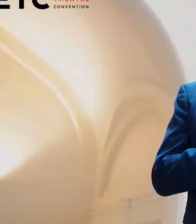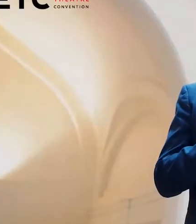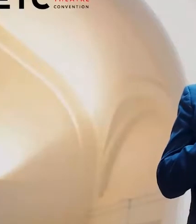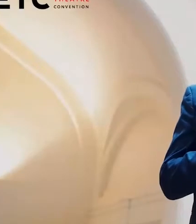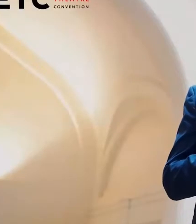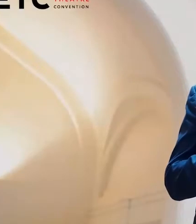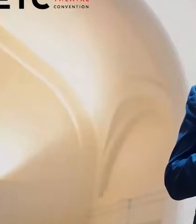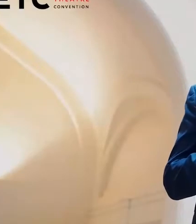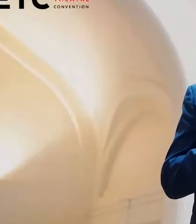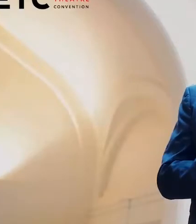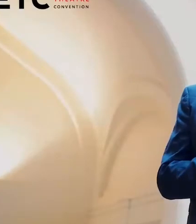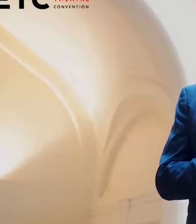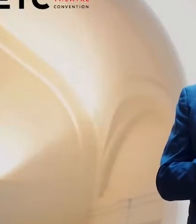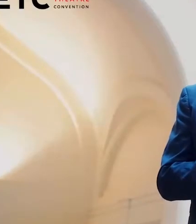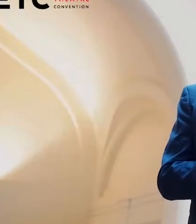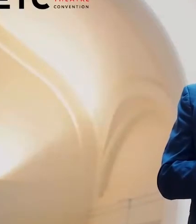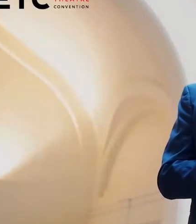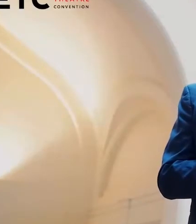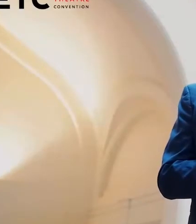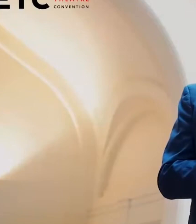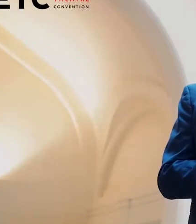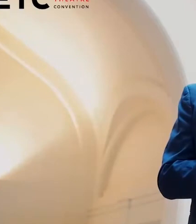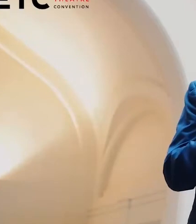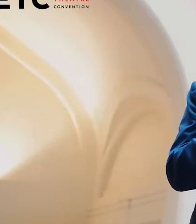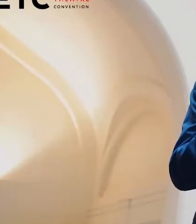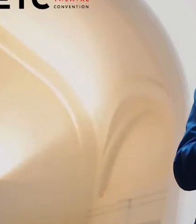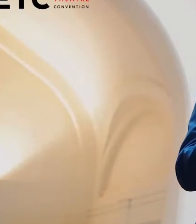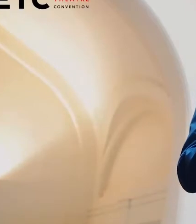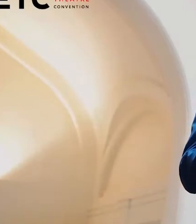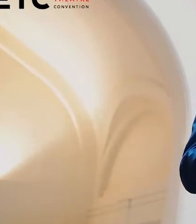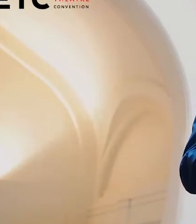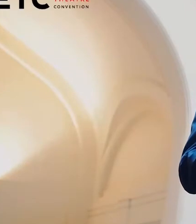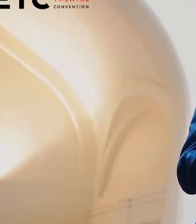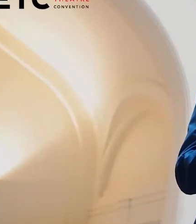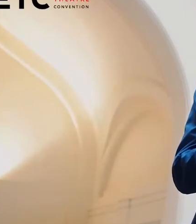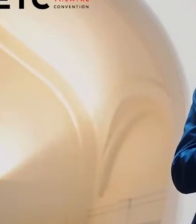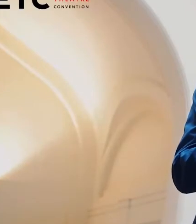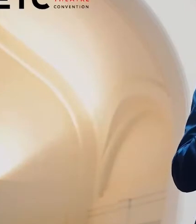Dear colleagues, dear friends, allow me to introduce myself